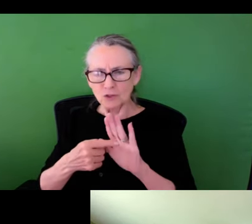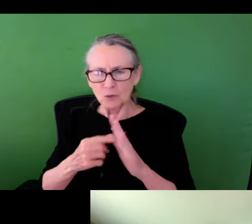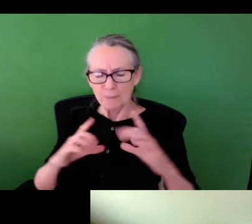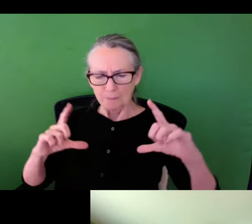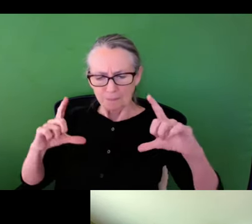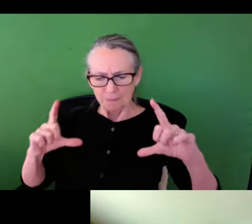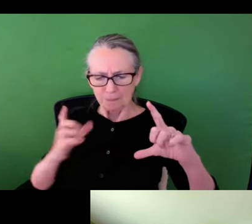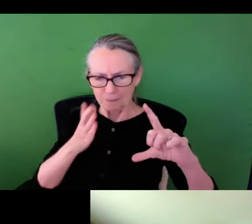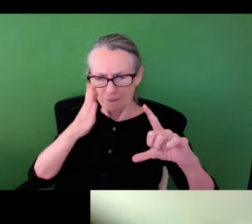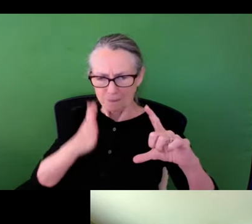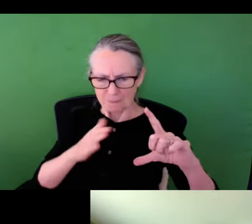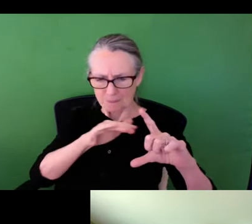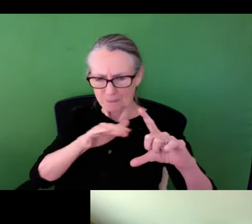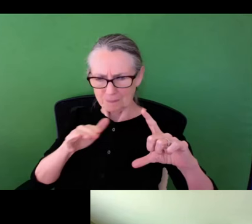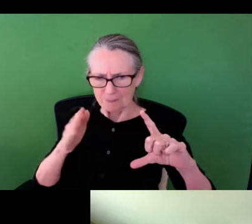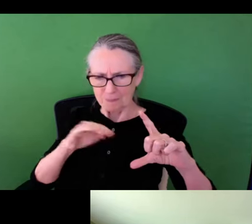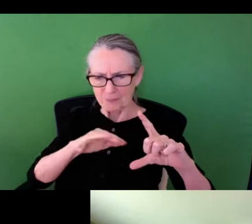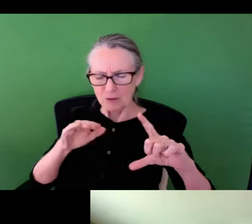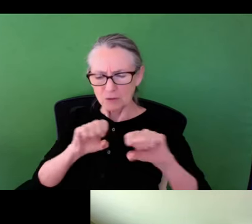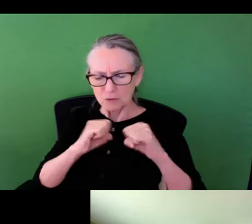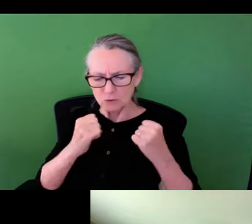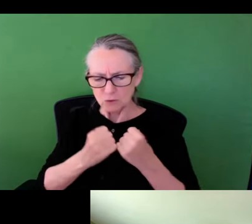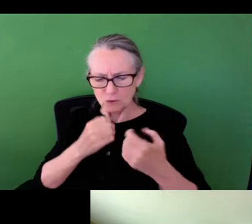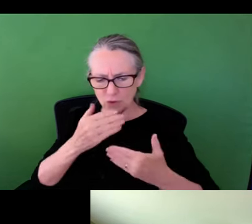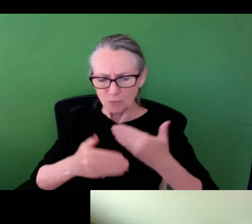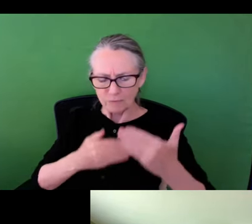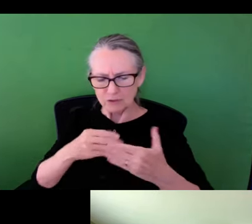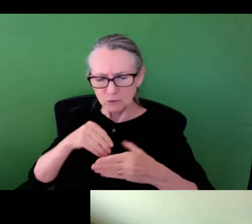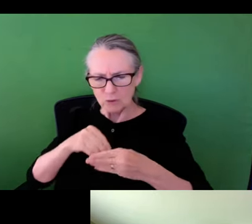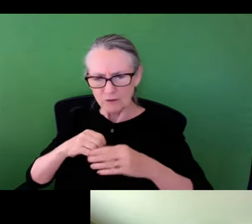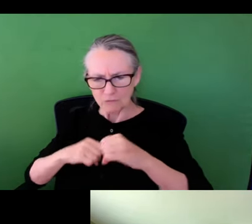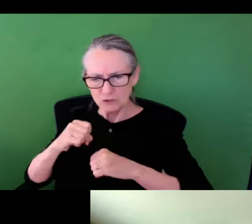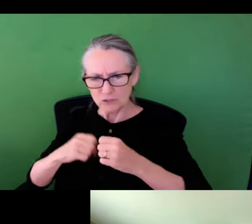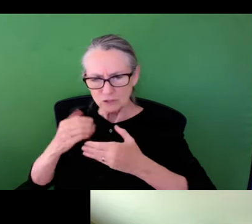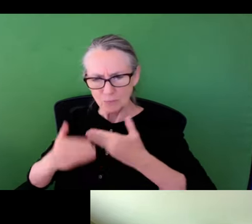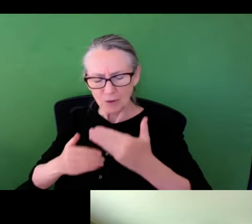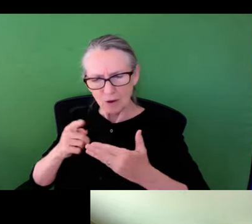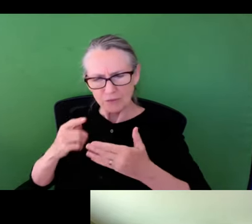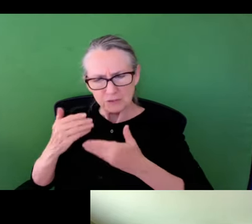question. This person asked early on you showed a couple of pie charts with equal division by